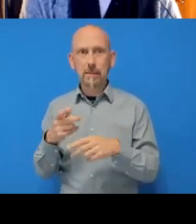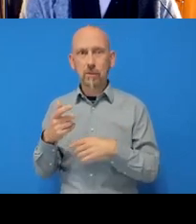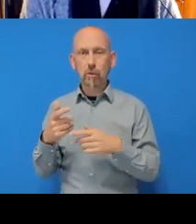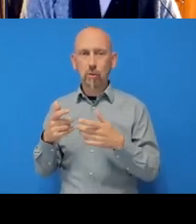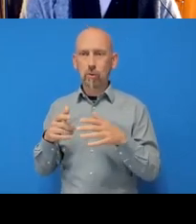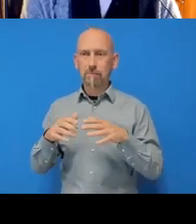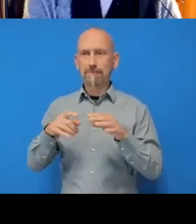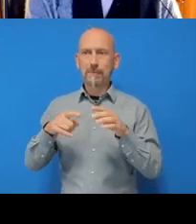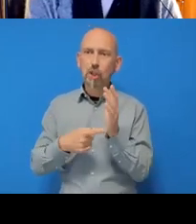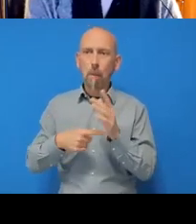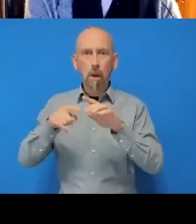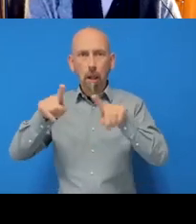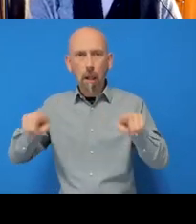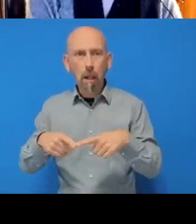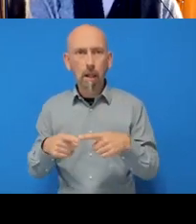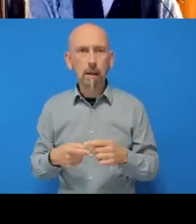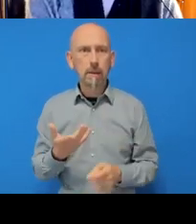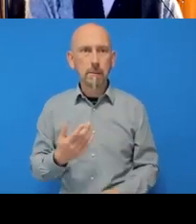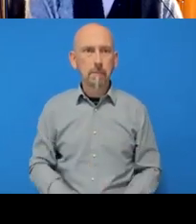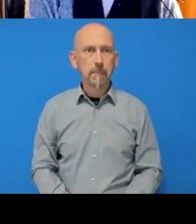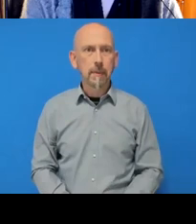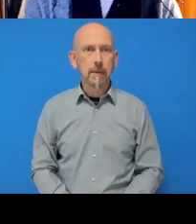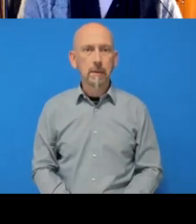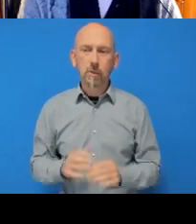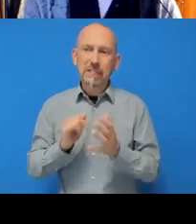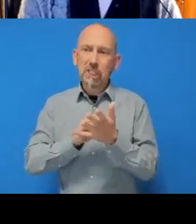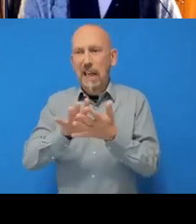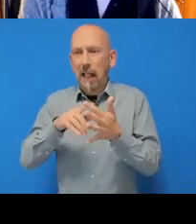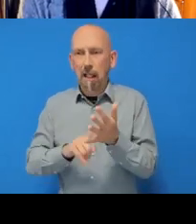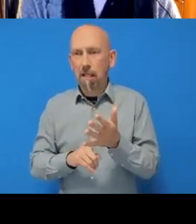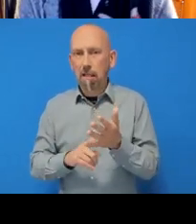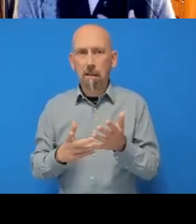click here on- I’m just going to search for ‘shell’, I think on my computer it's called ‘Command Prompt’